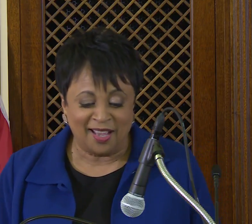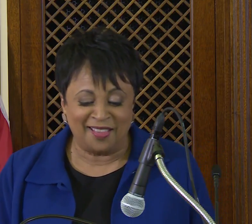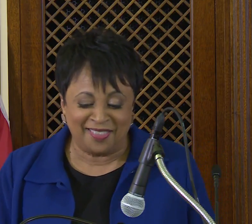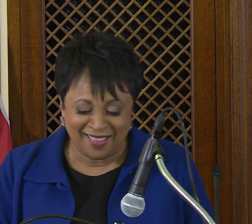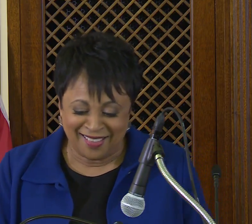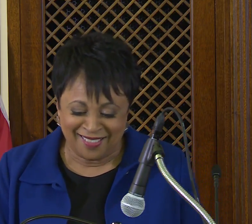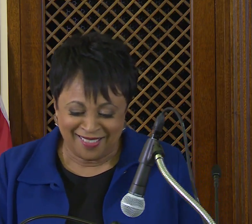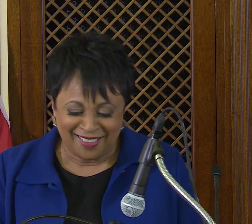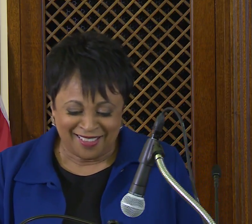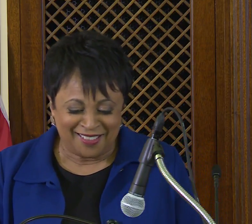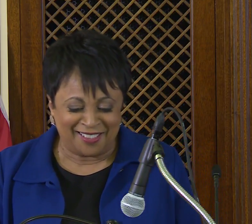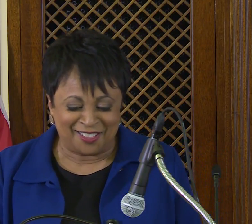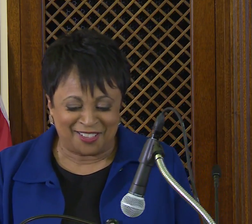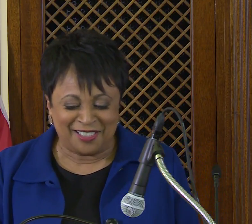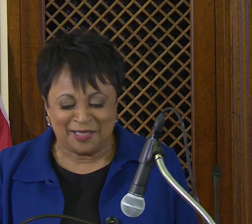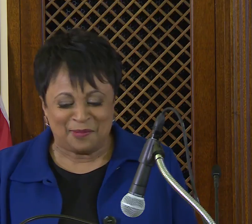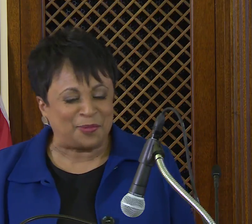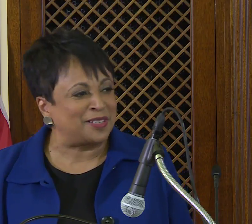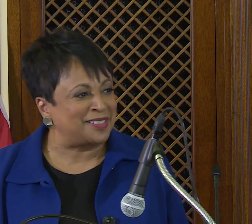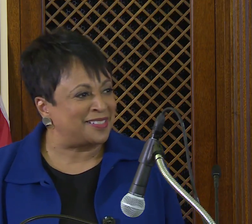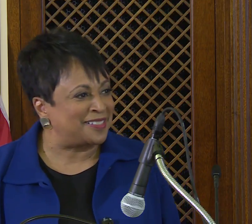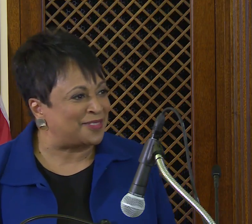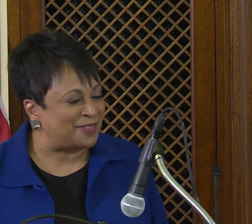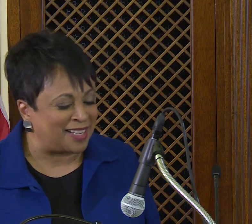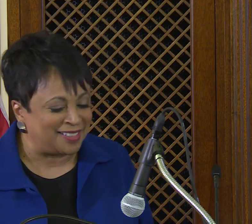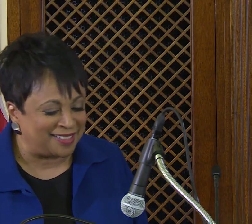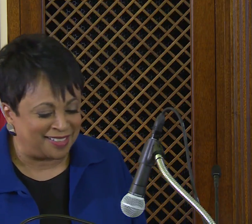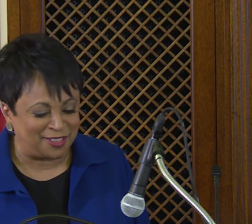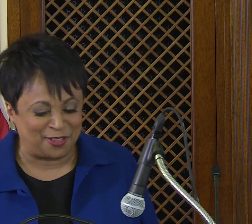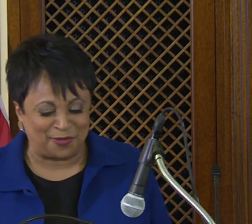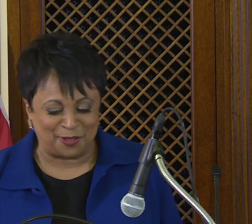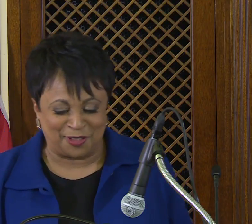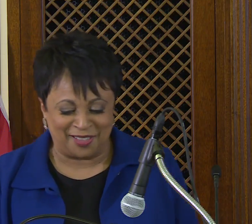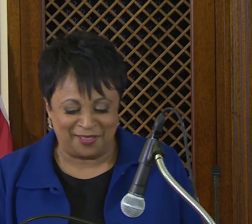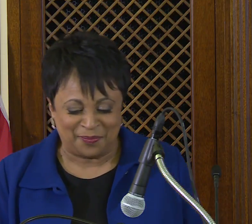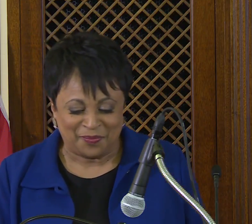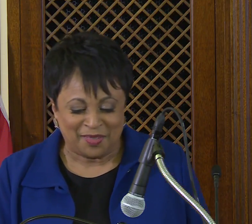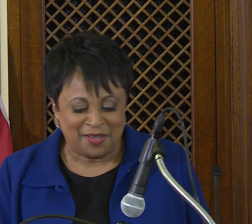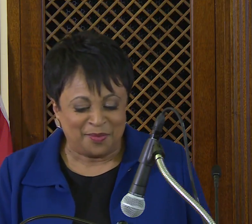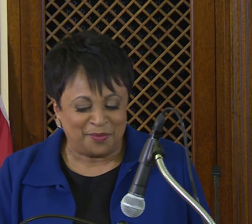and then the esteemed President of Gallaudet University,